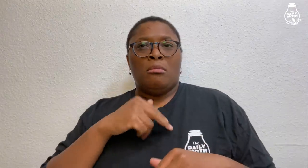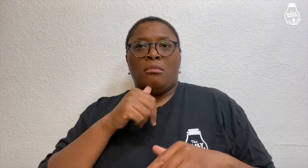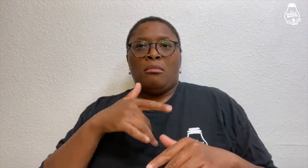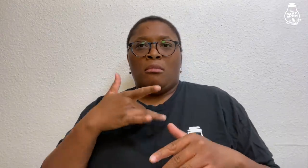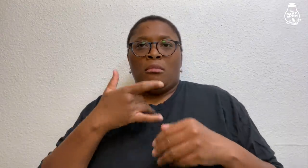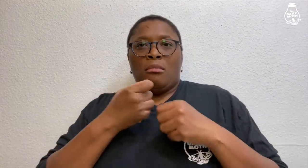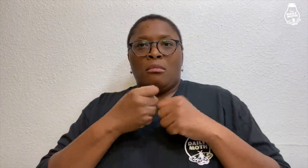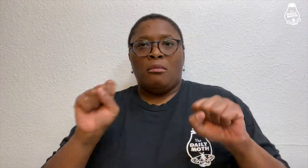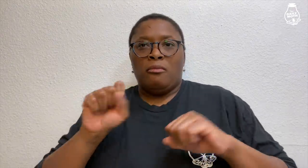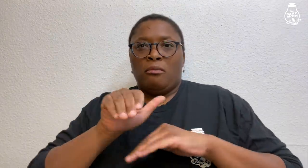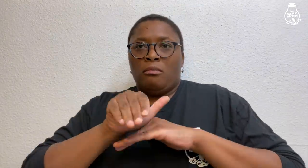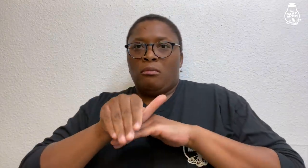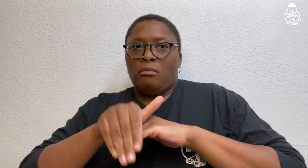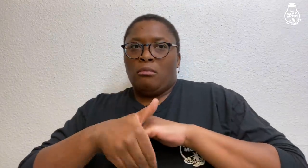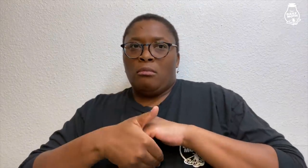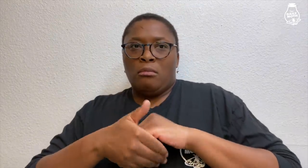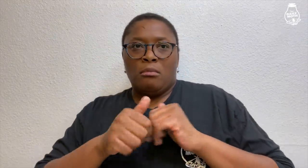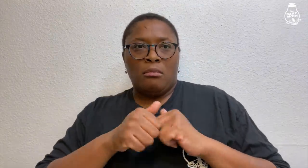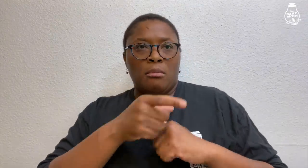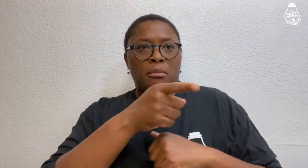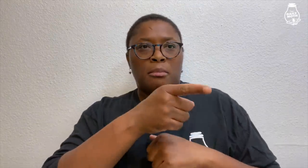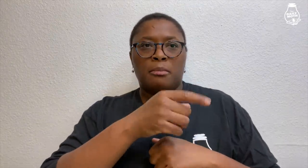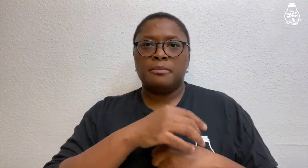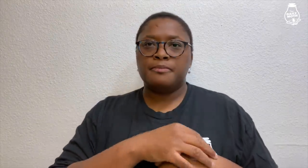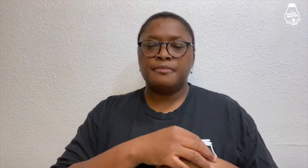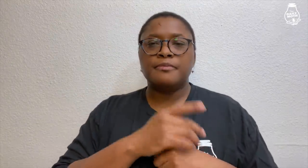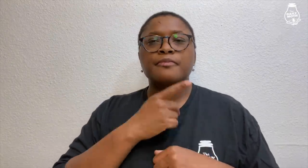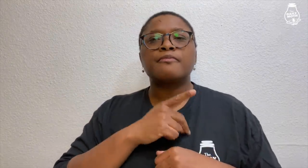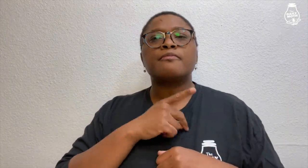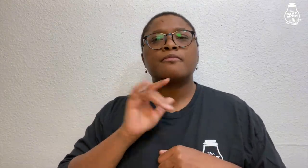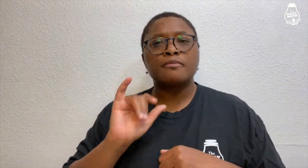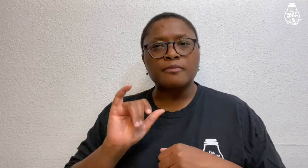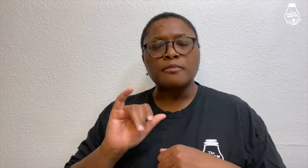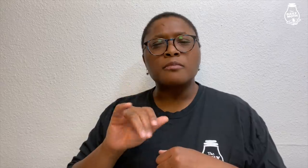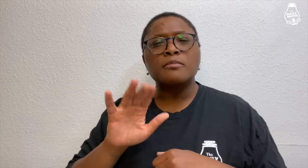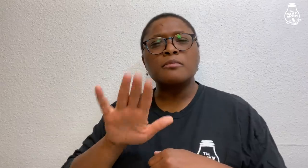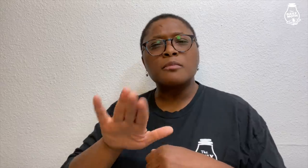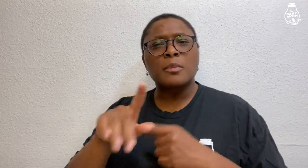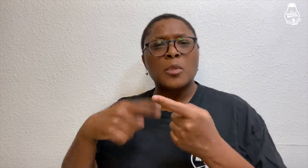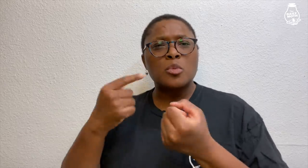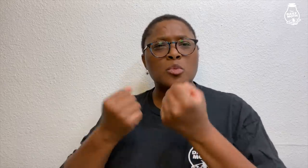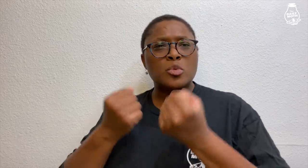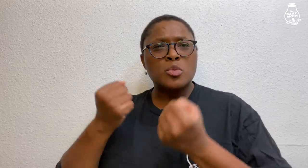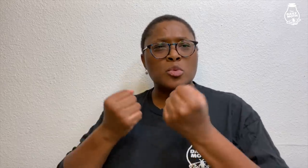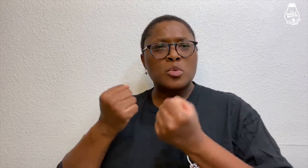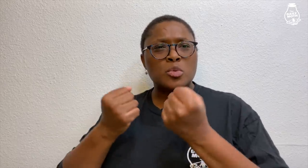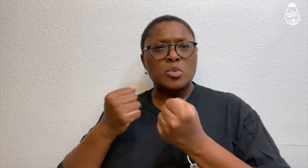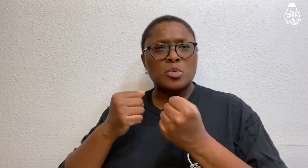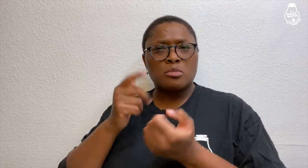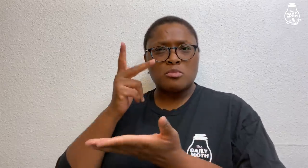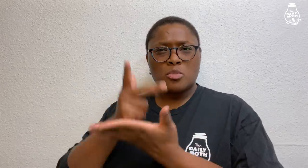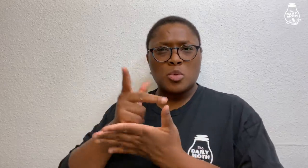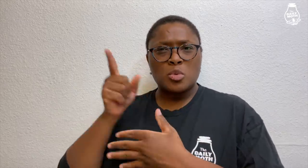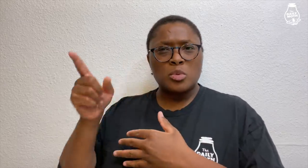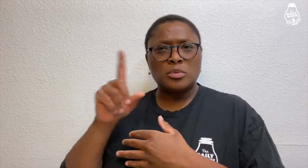I didn't feel safe at night with him." The detective asked where the car was parked near